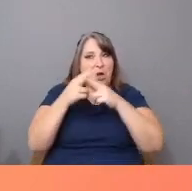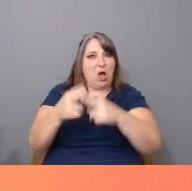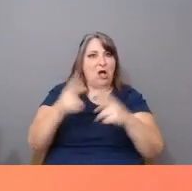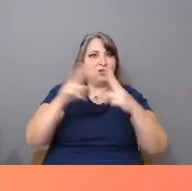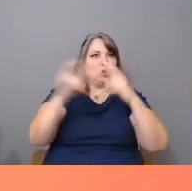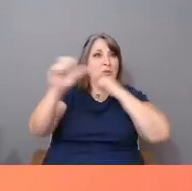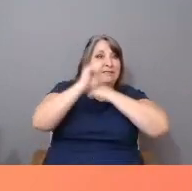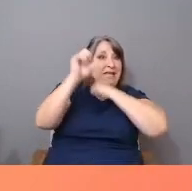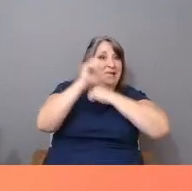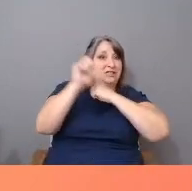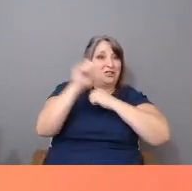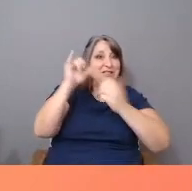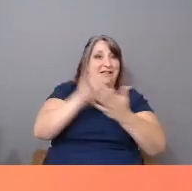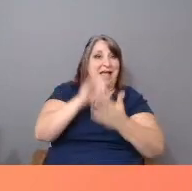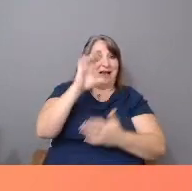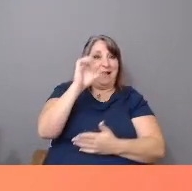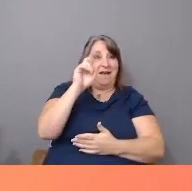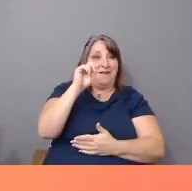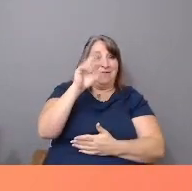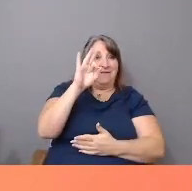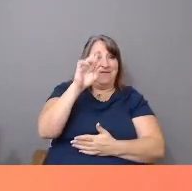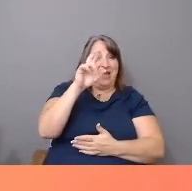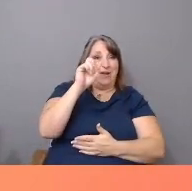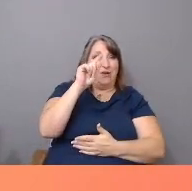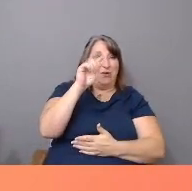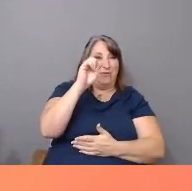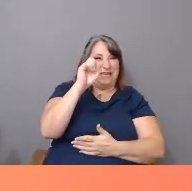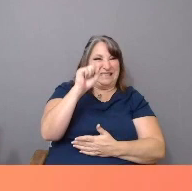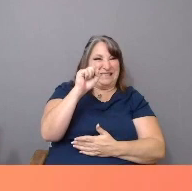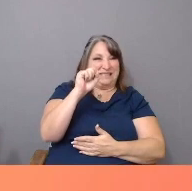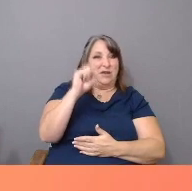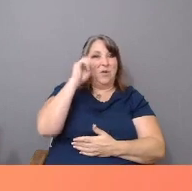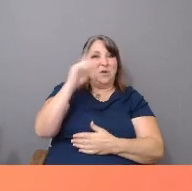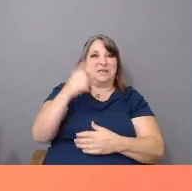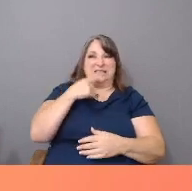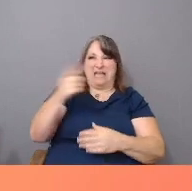would erase her as a hoax and a prostitute for over 150 years.